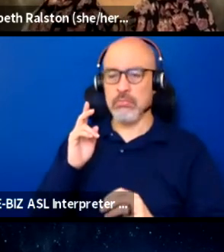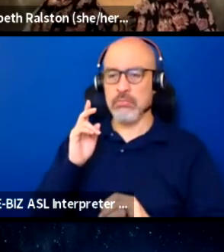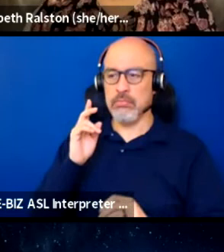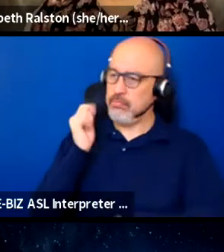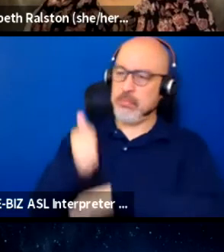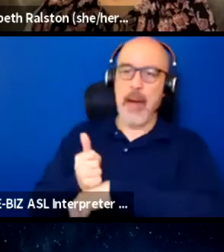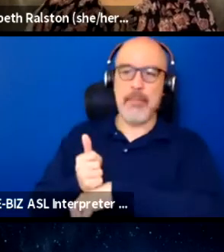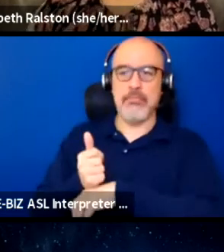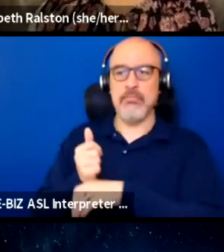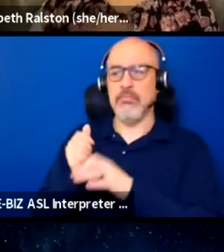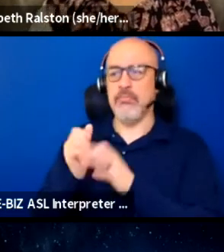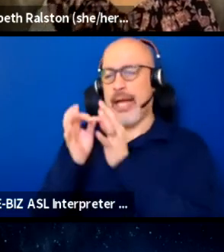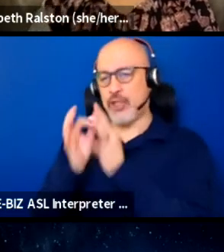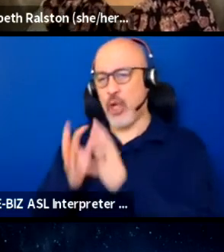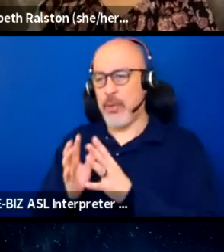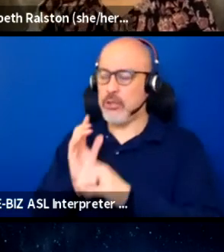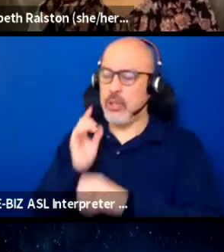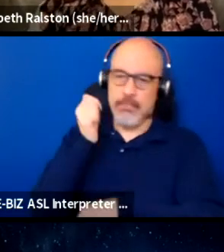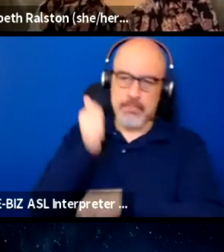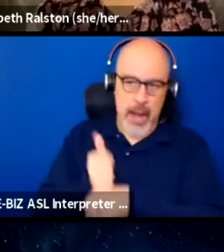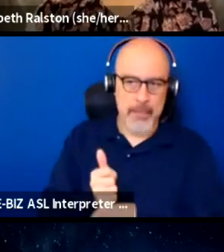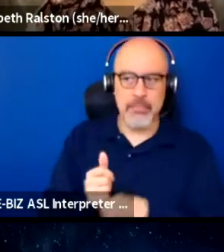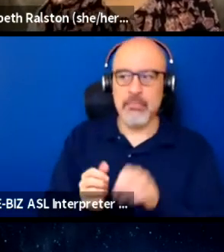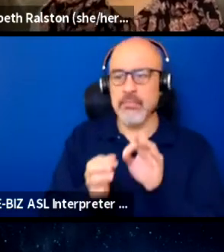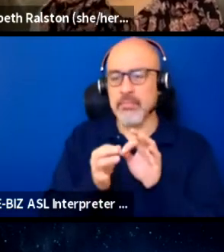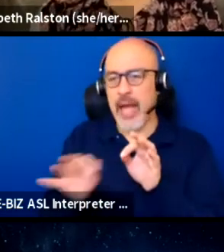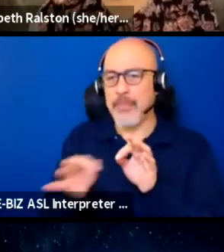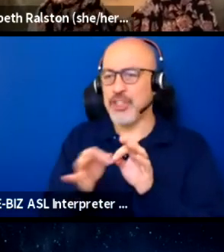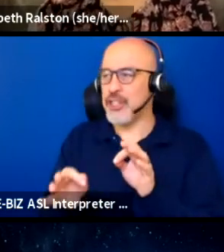or caption, and/or caption their videos